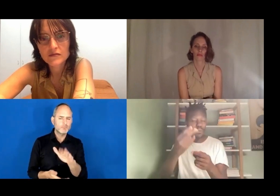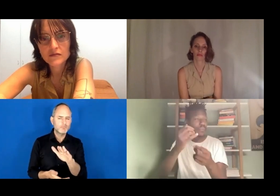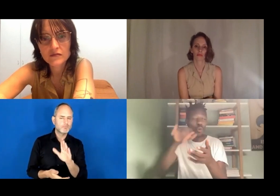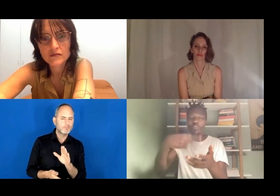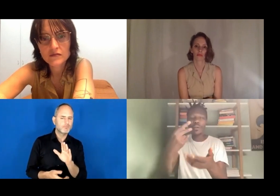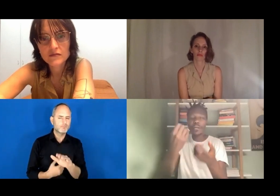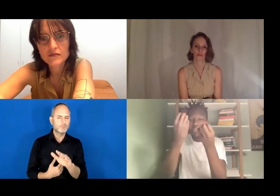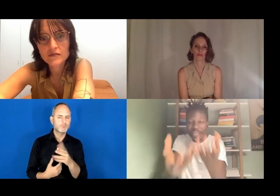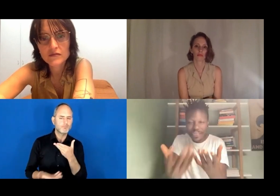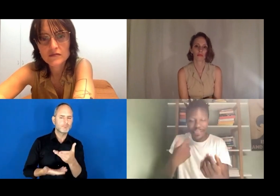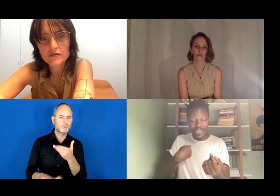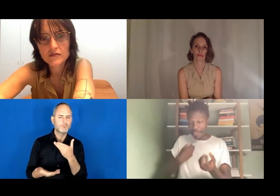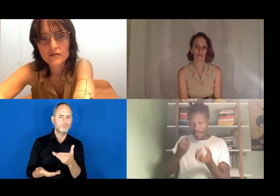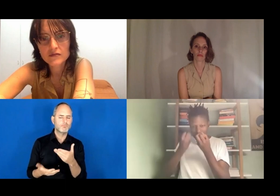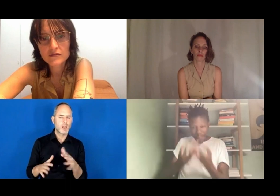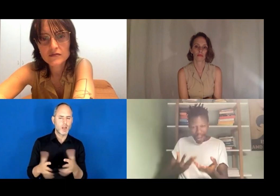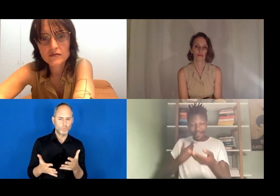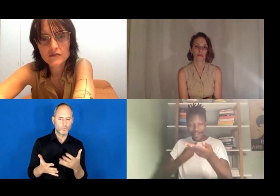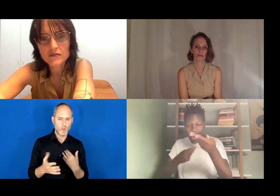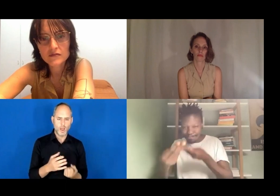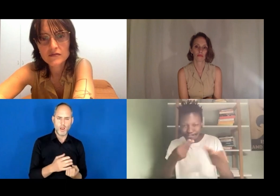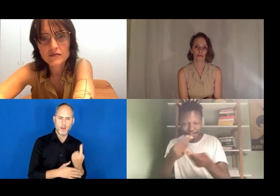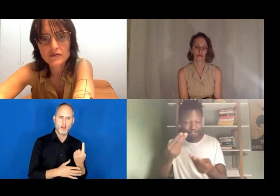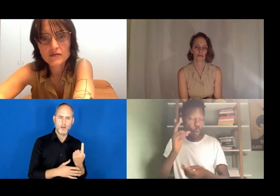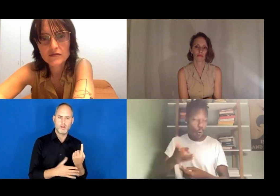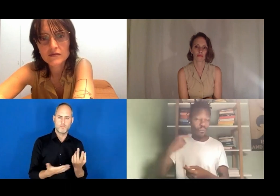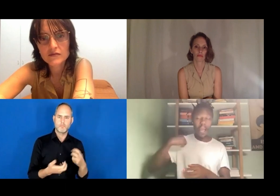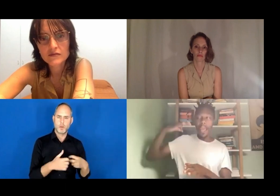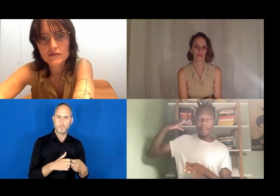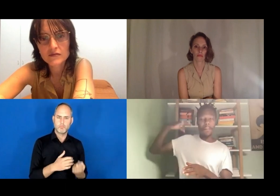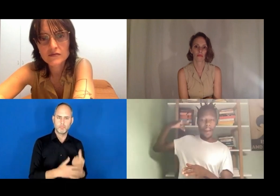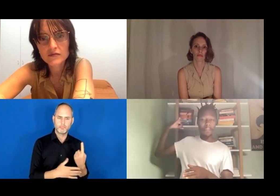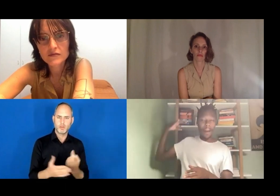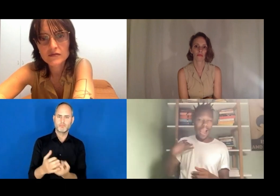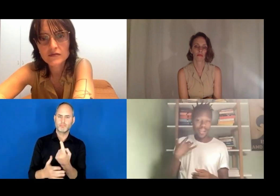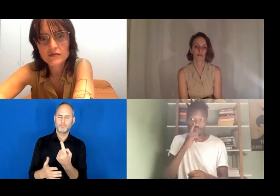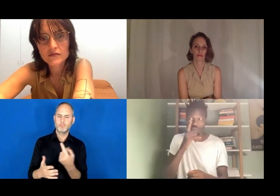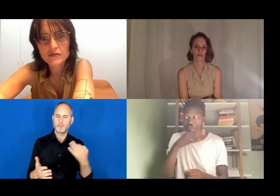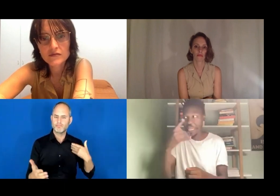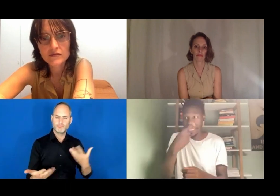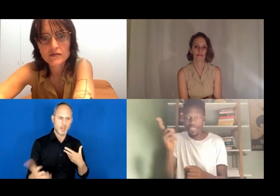"What is it? What is it we want to do?" And this conversation has helped me a lot in the past.